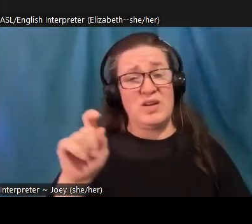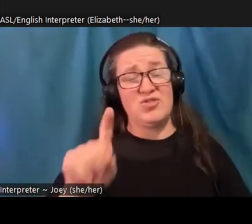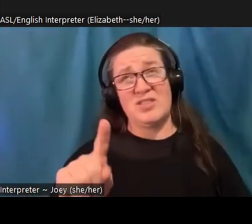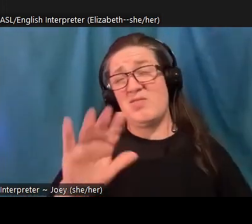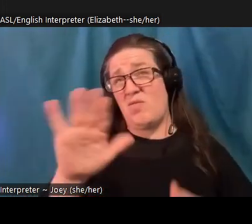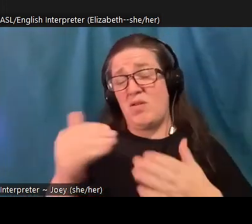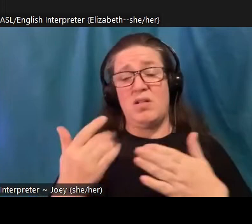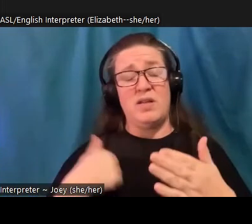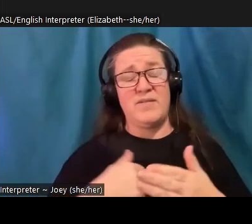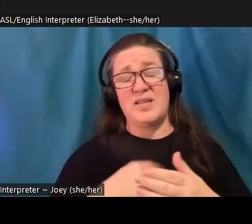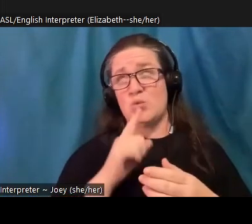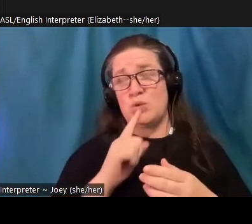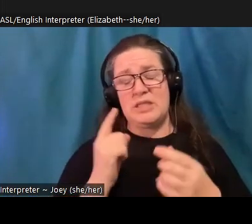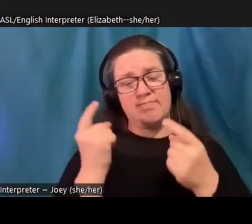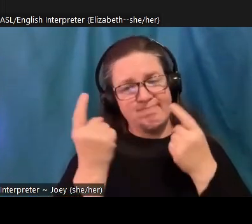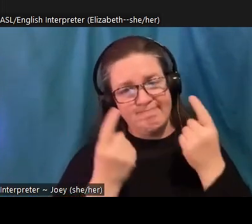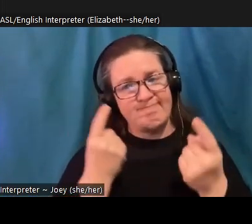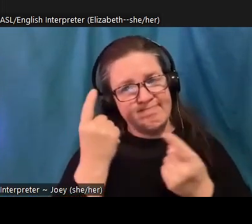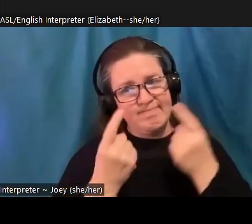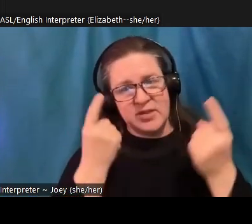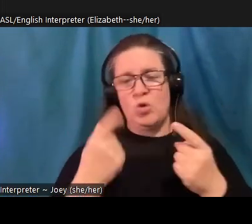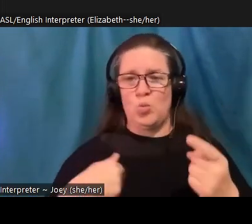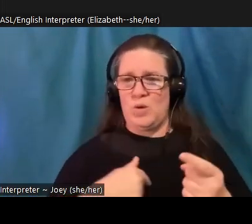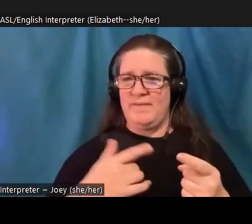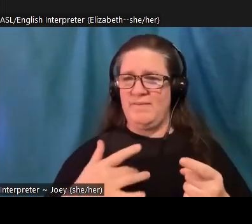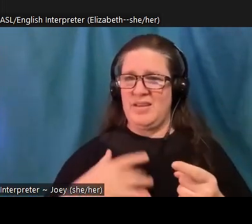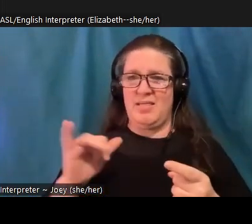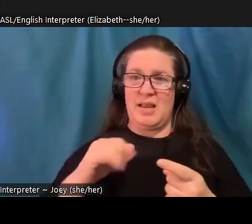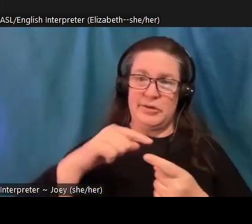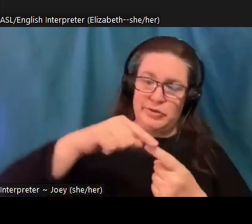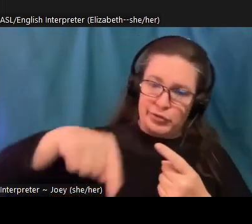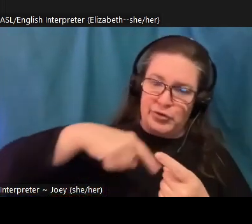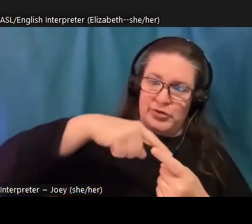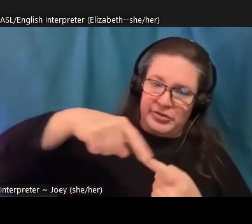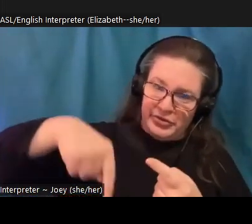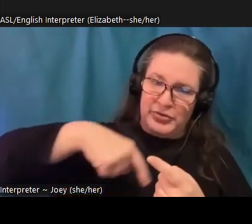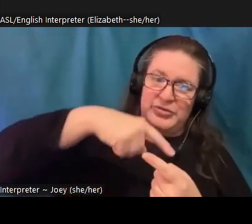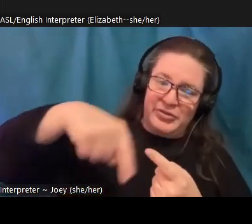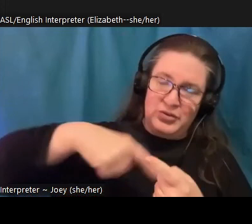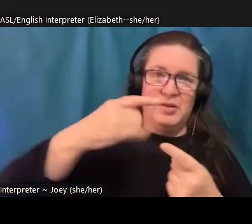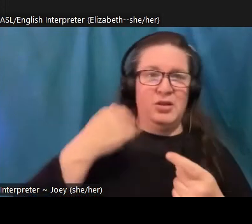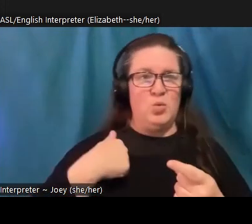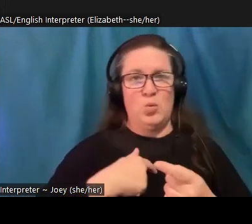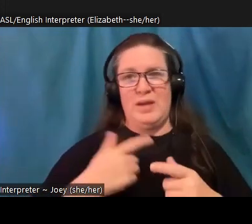with, like, we're just kind of going around in circles, like if we don't, if we if we're, if we live in an economy that's based